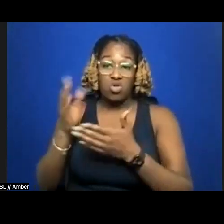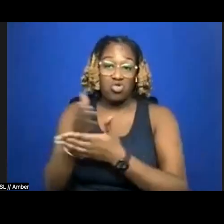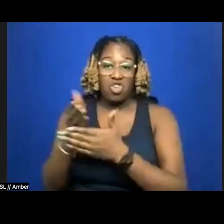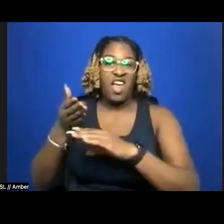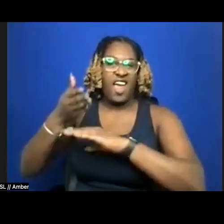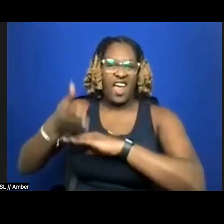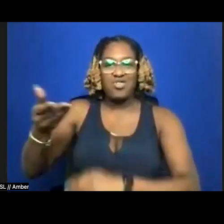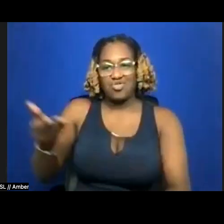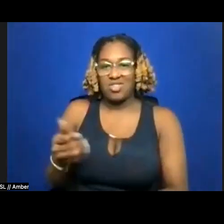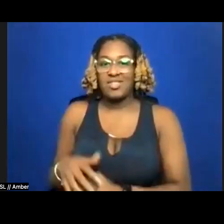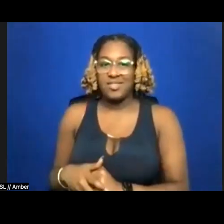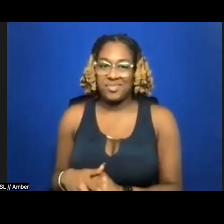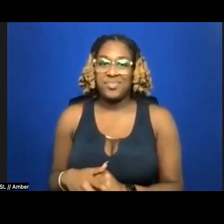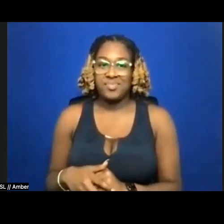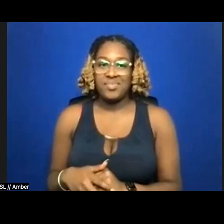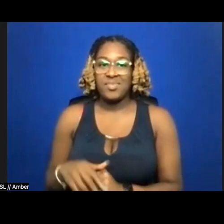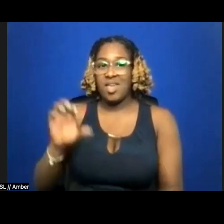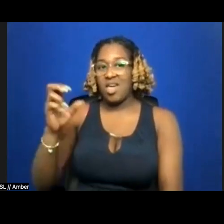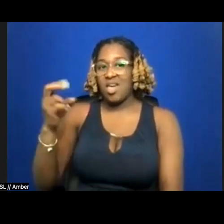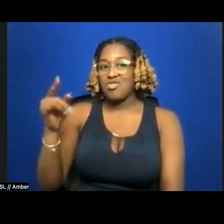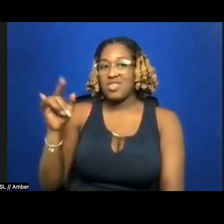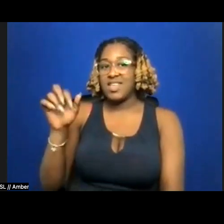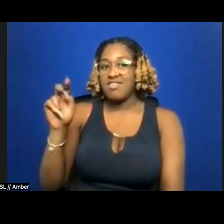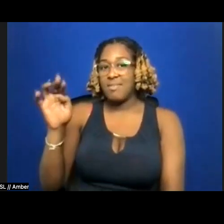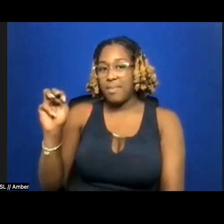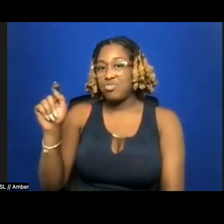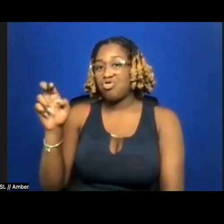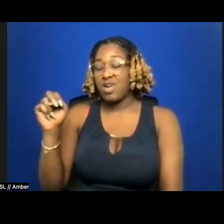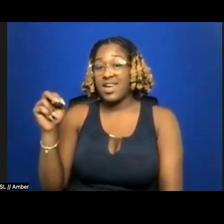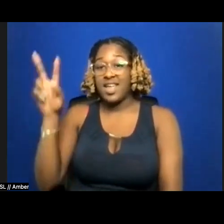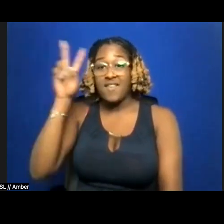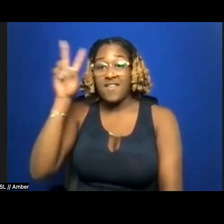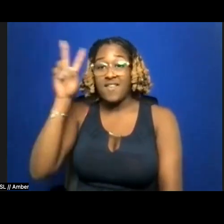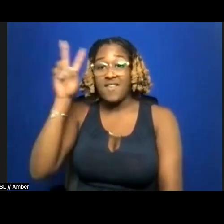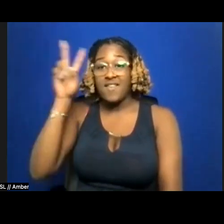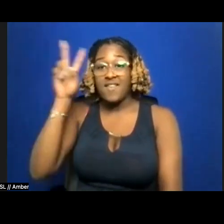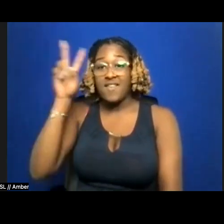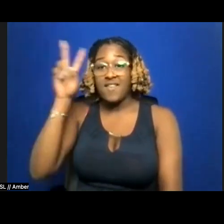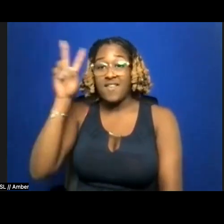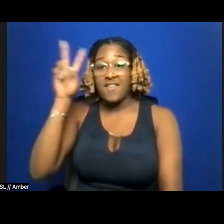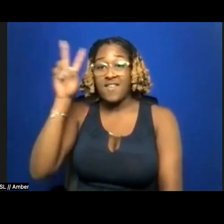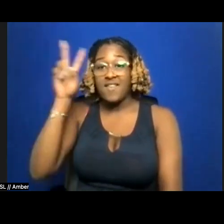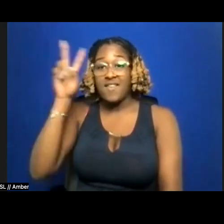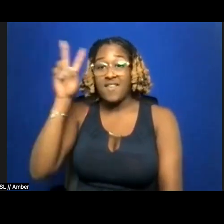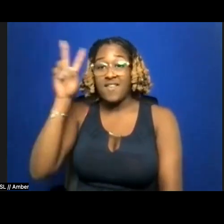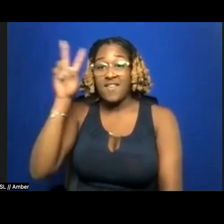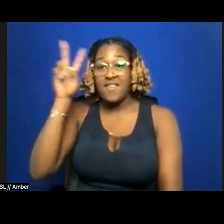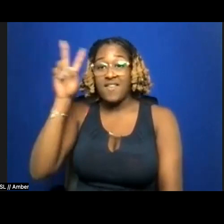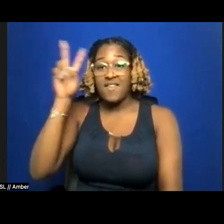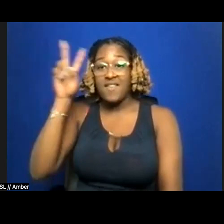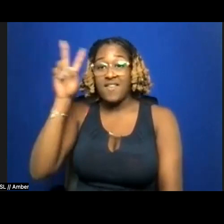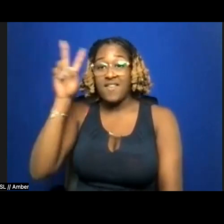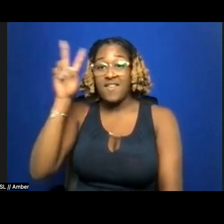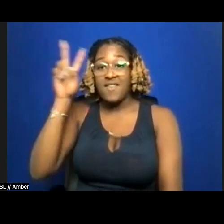Chrysanthemum Tran is a Vietnamese American poet, writer & performance artist. She’s the